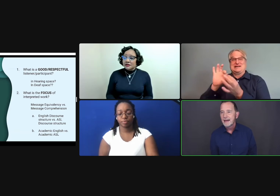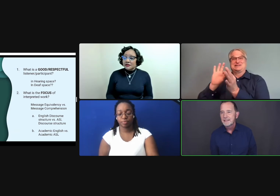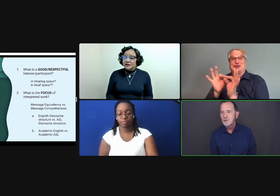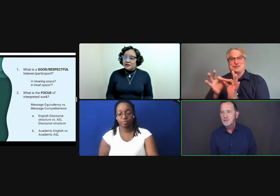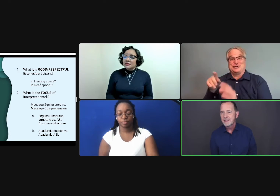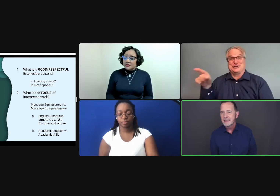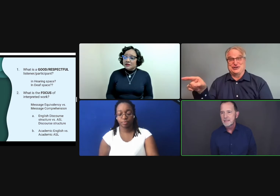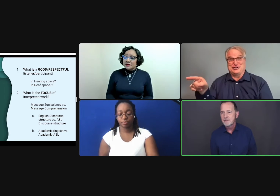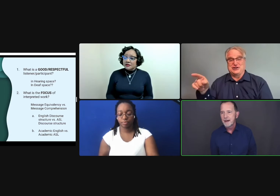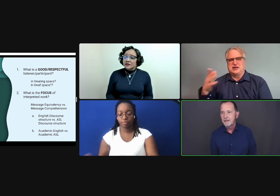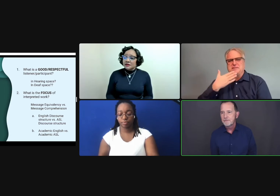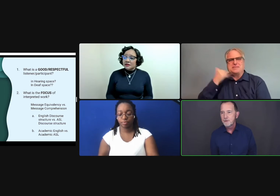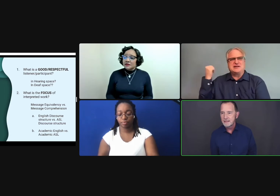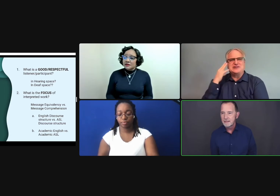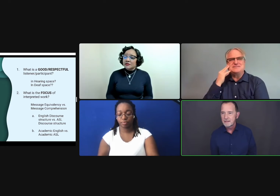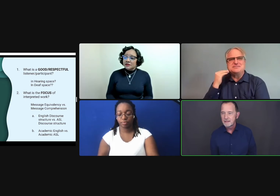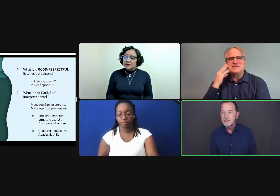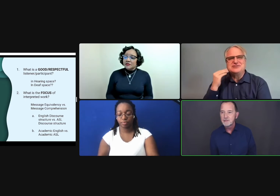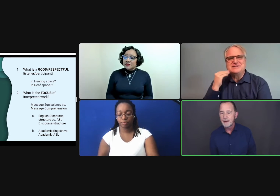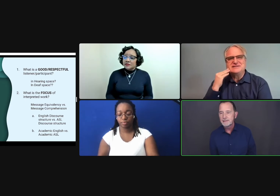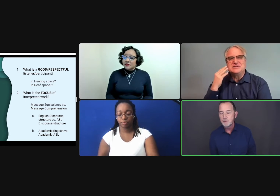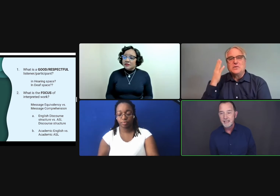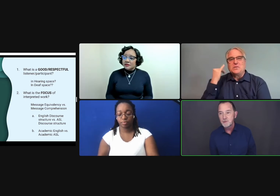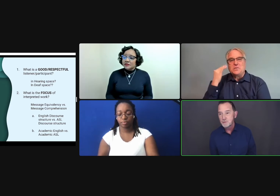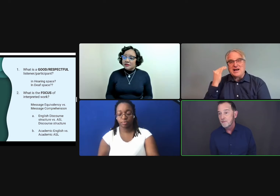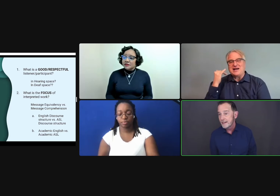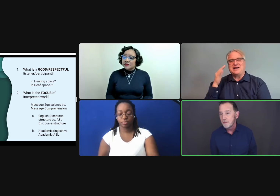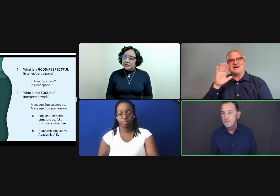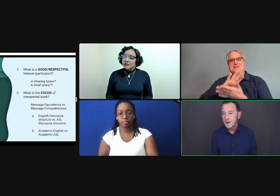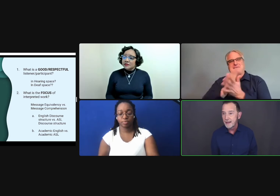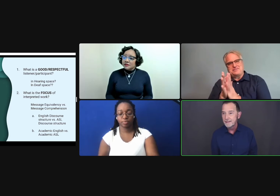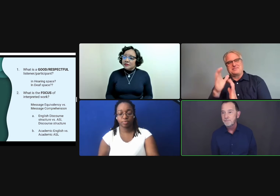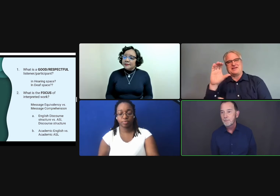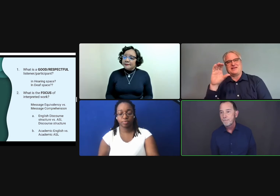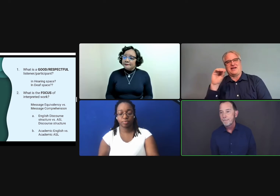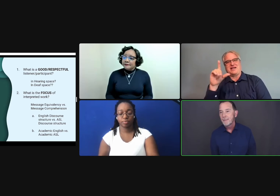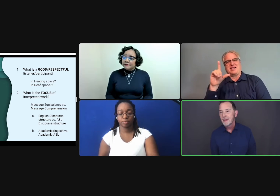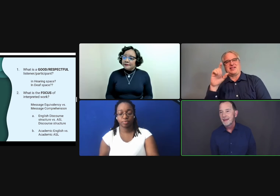I told you that some of my friends, sometimes my interpretation was provided by a friend.